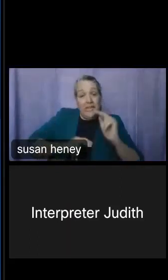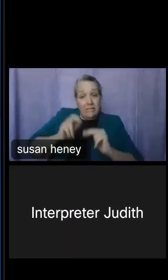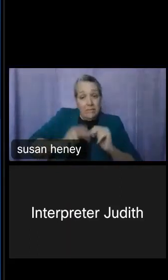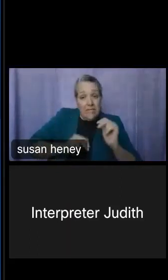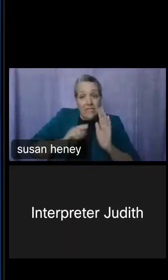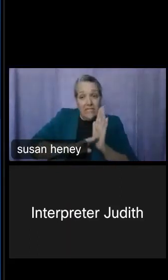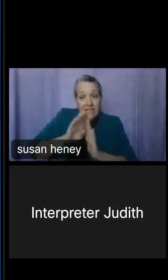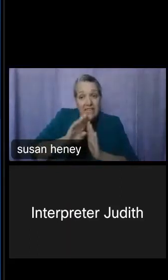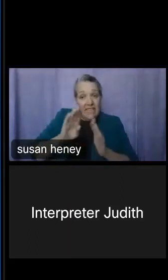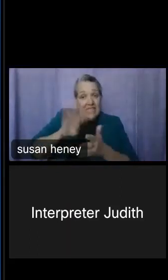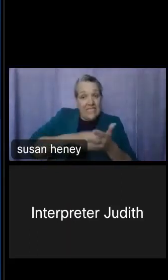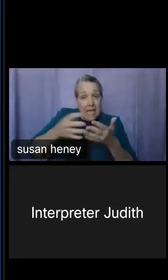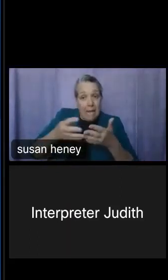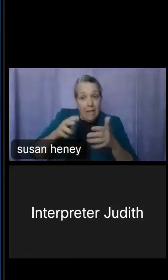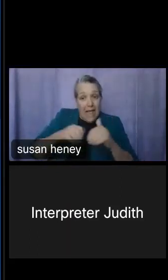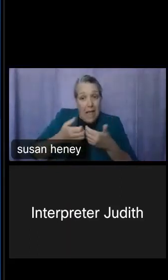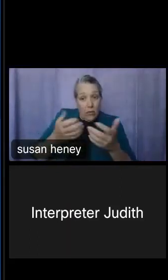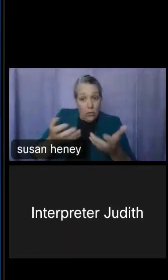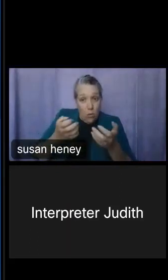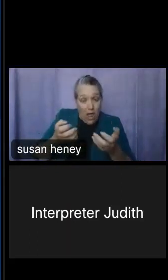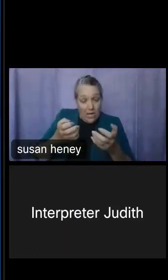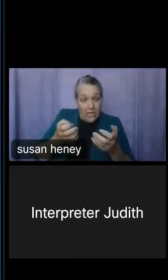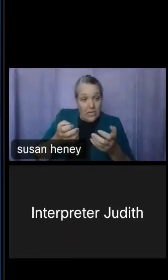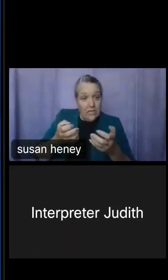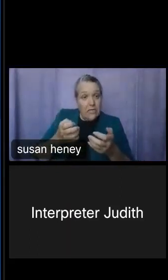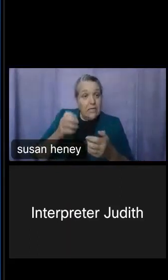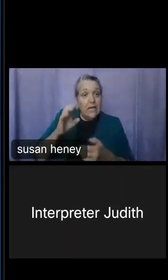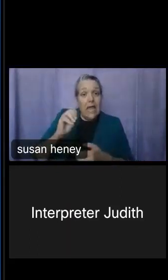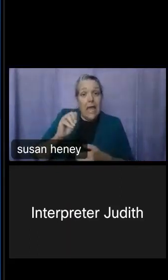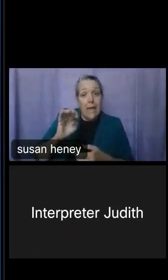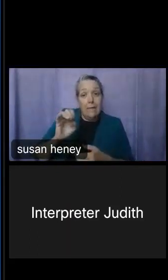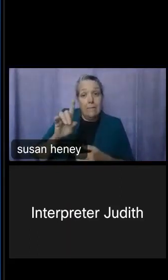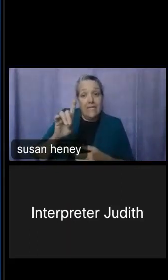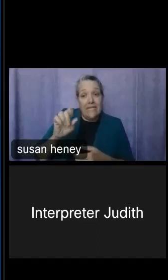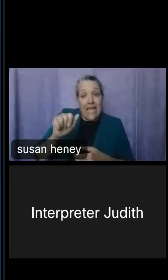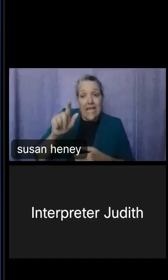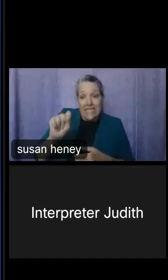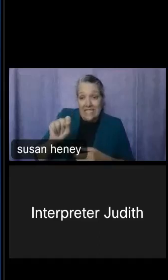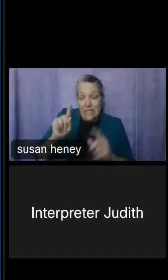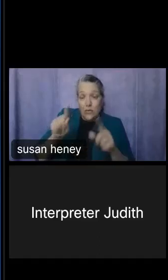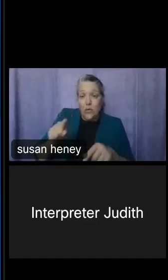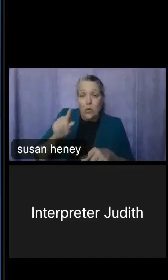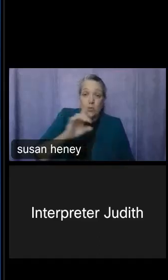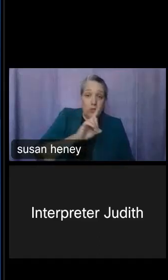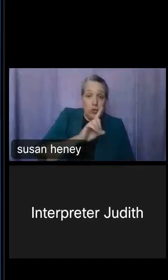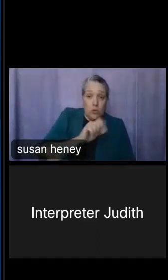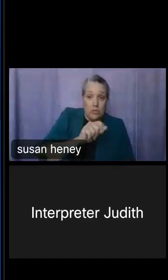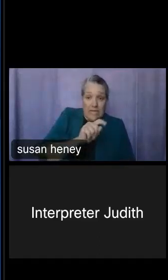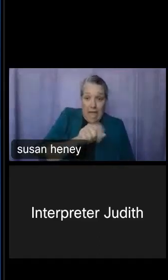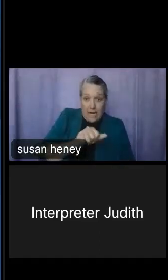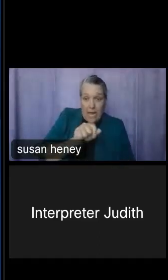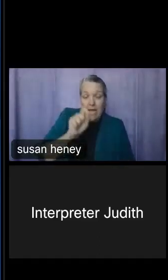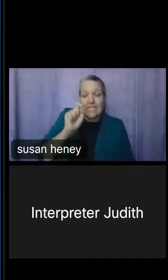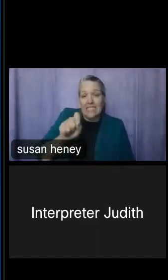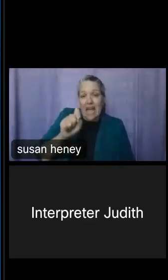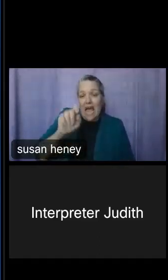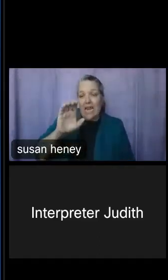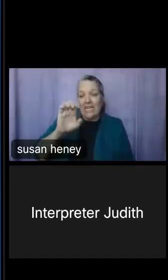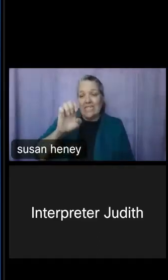To get to MDAT, you can simply visit data.census.gov, and you can select or tab over to the microdata